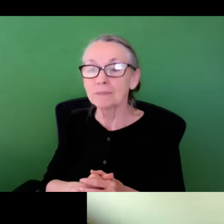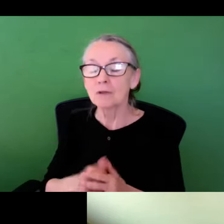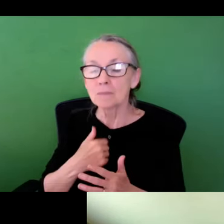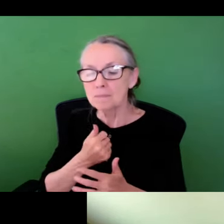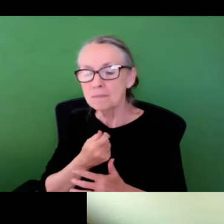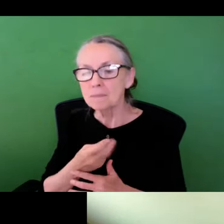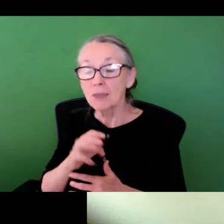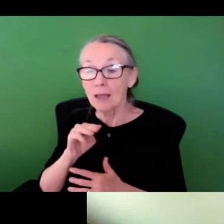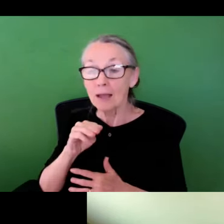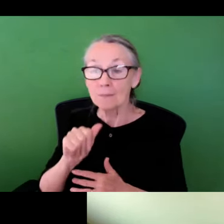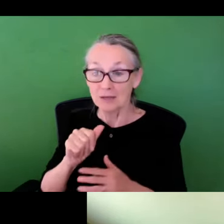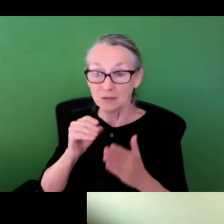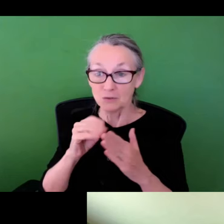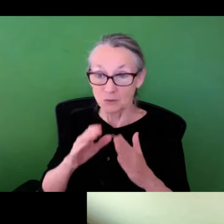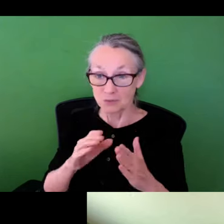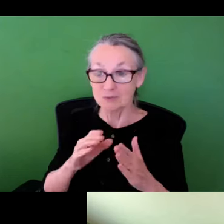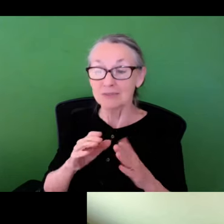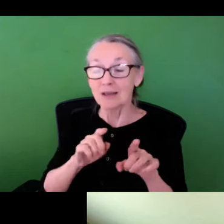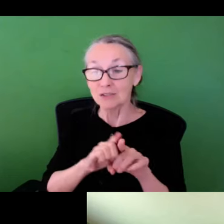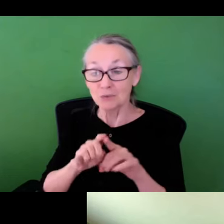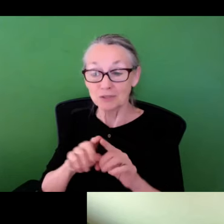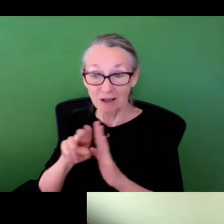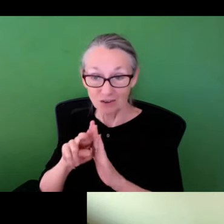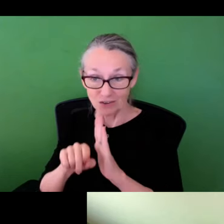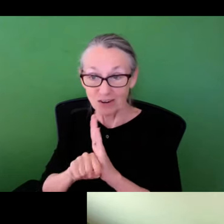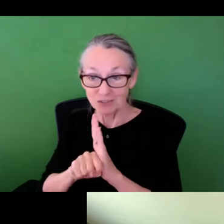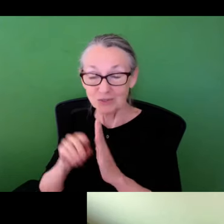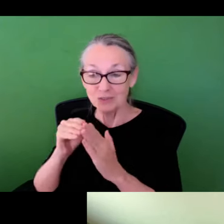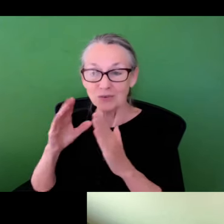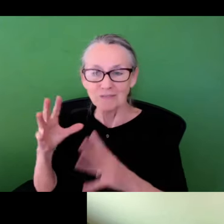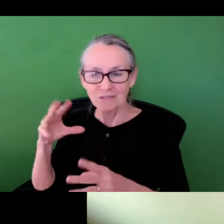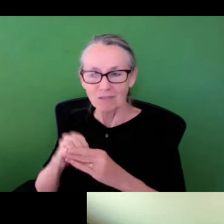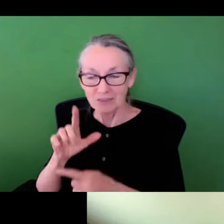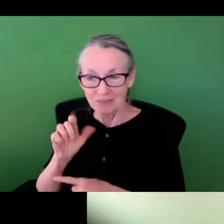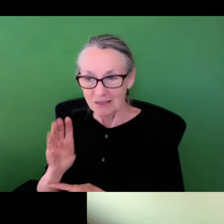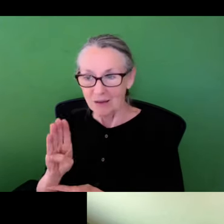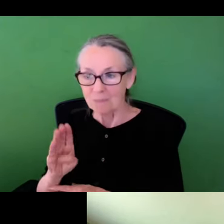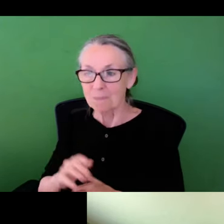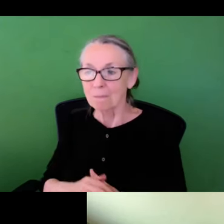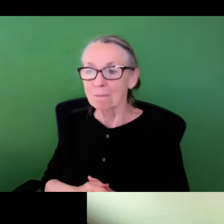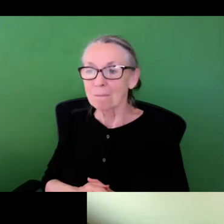urban planning, as well as engineering. We have a handful of master students across campus as well as undergraduate